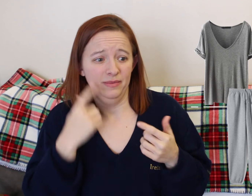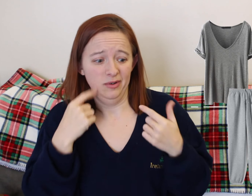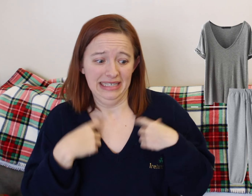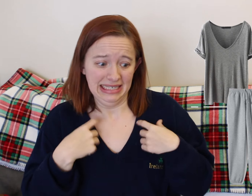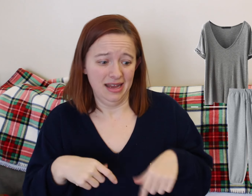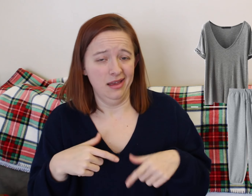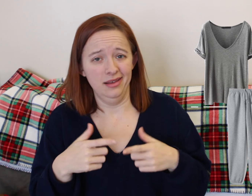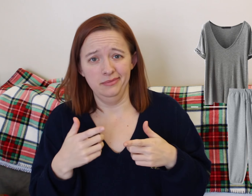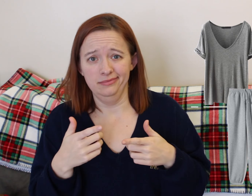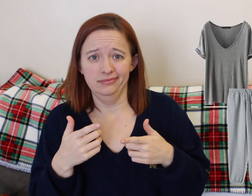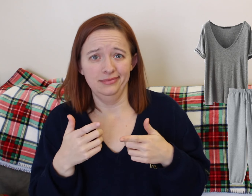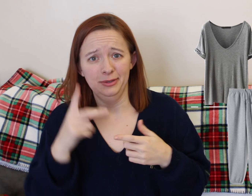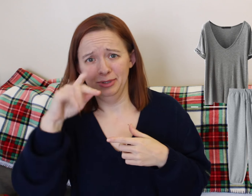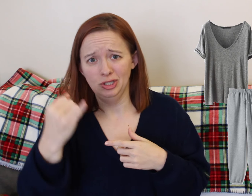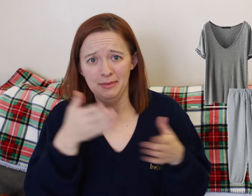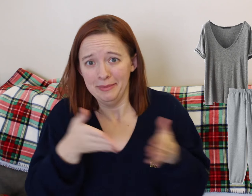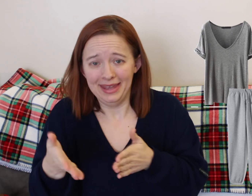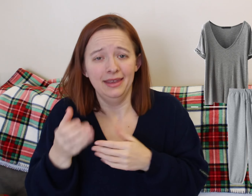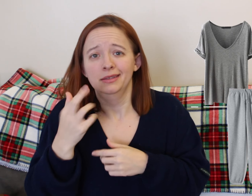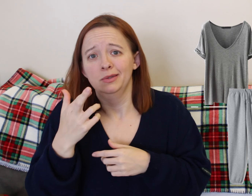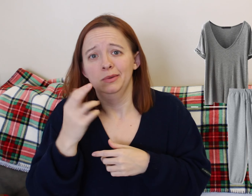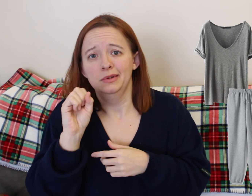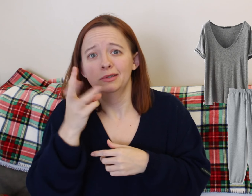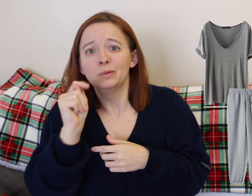If you're the pregnant person, bring all maternity clothes.